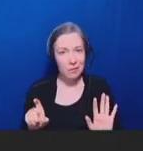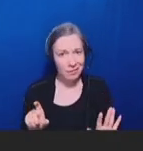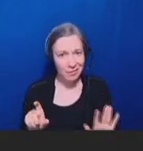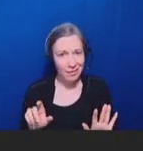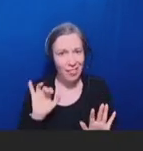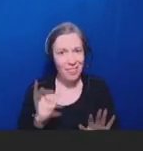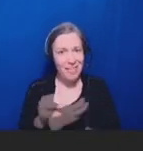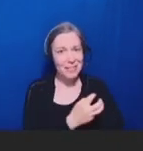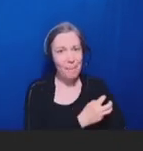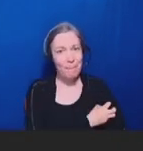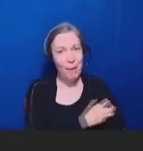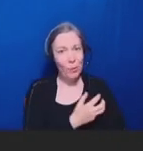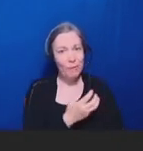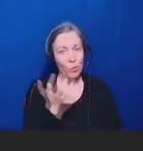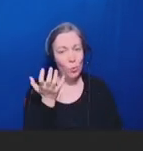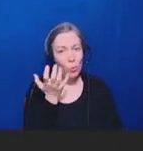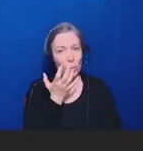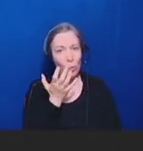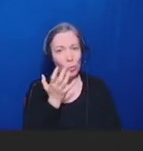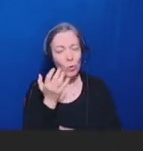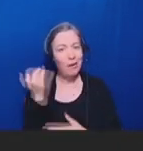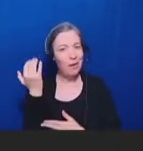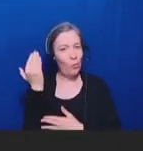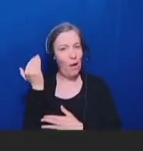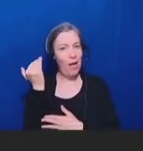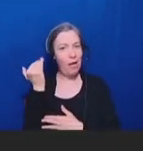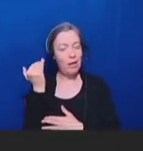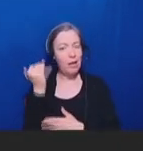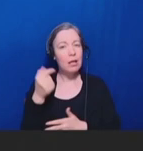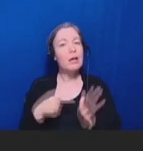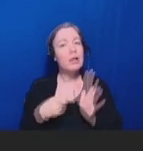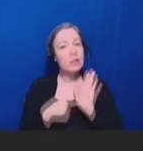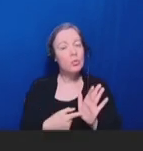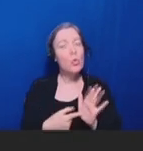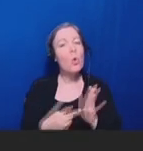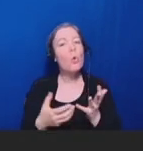about this is that it's indicating that they want to leverage their -- you know, your relationship